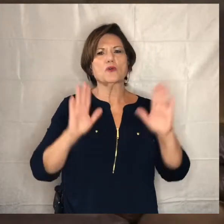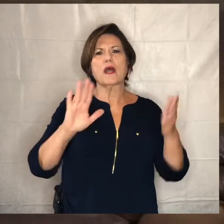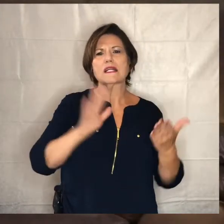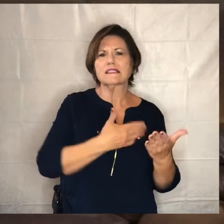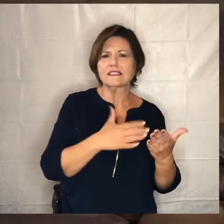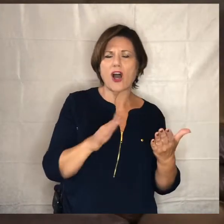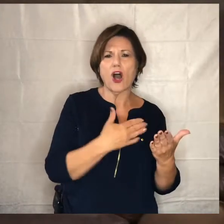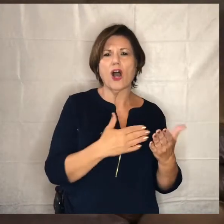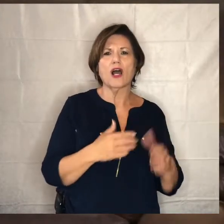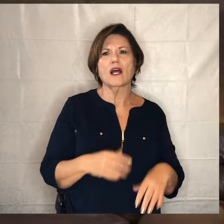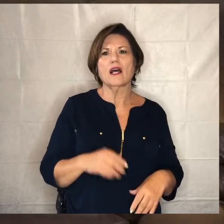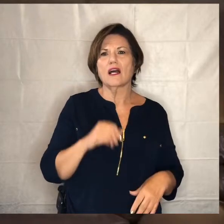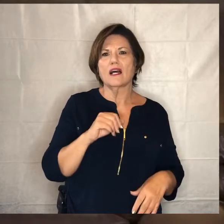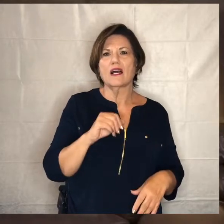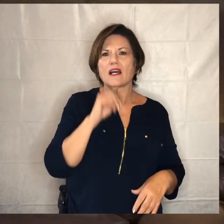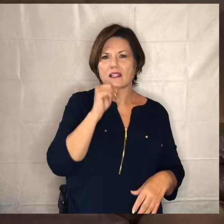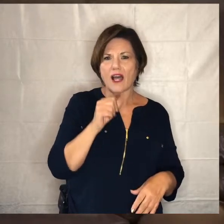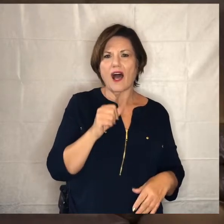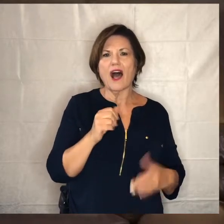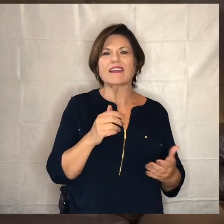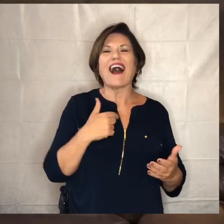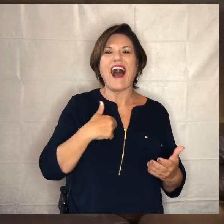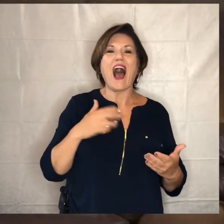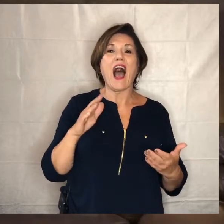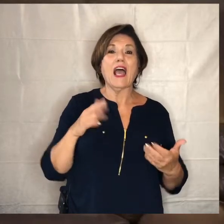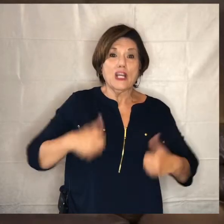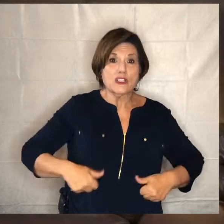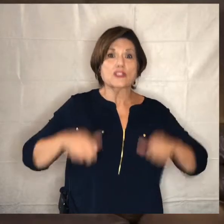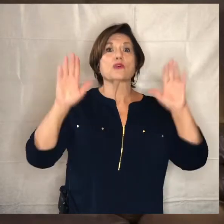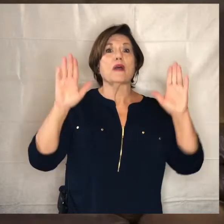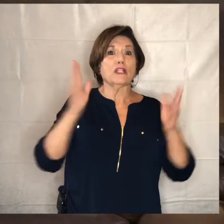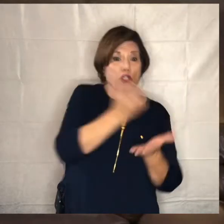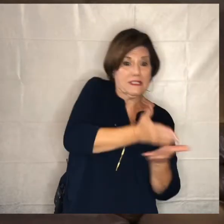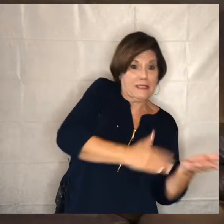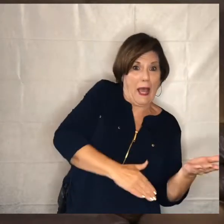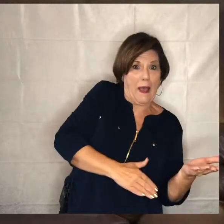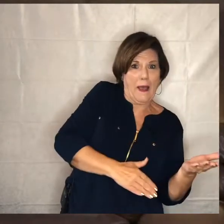song is not i surrender some it's i surrender all and god has given